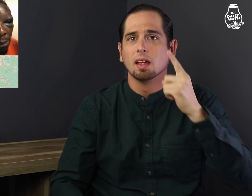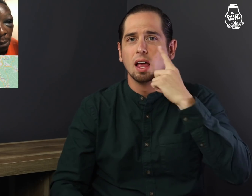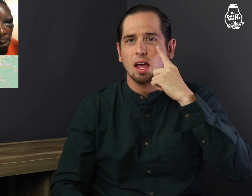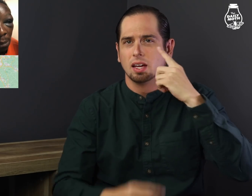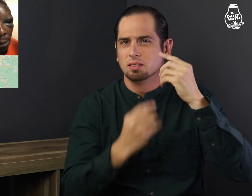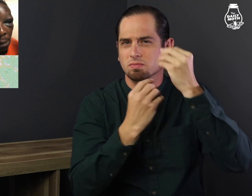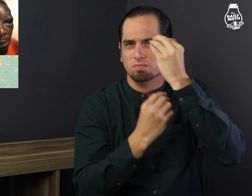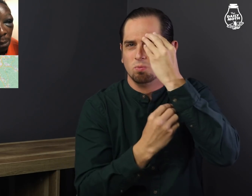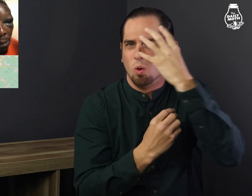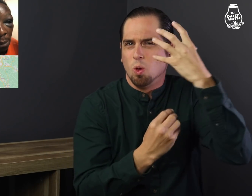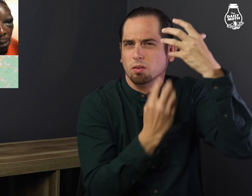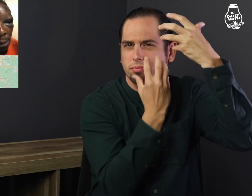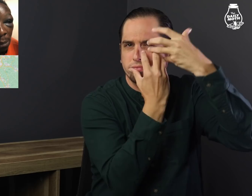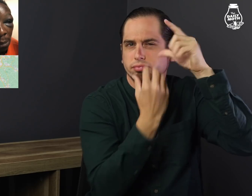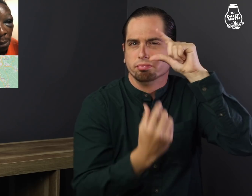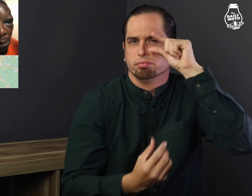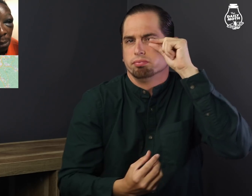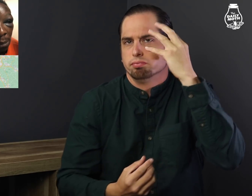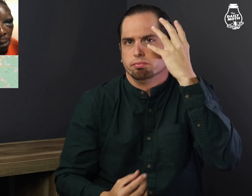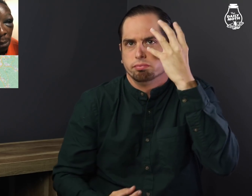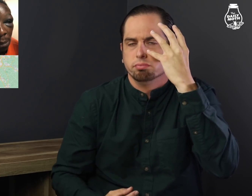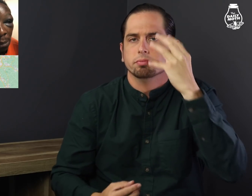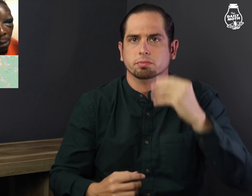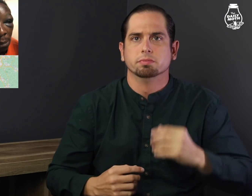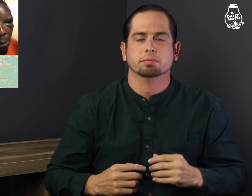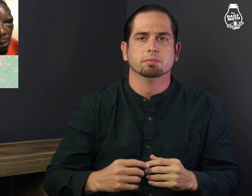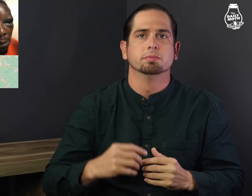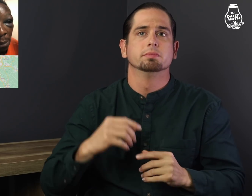his left eye swollen shut.